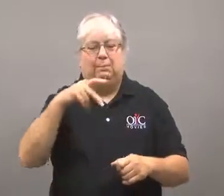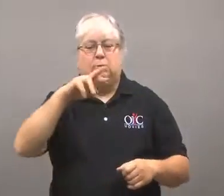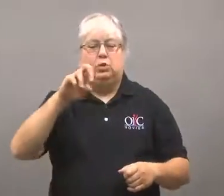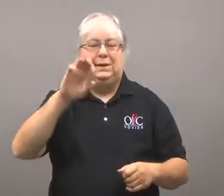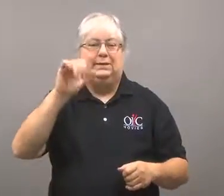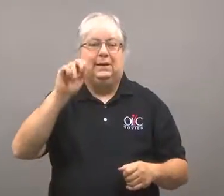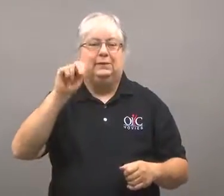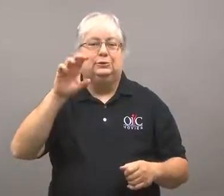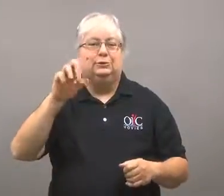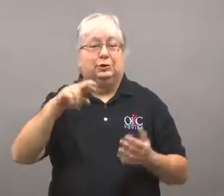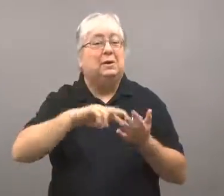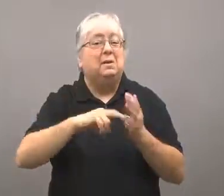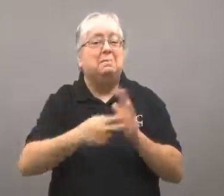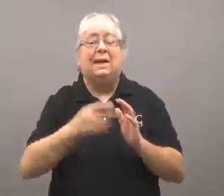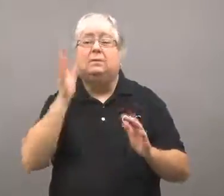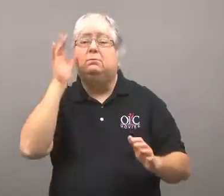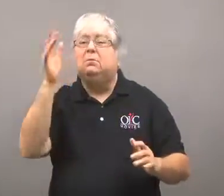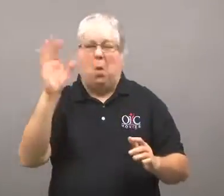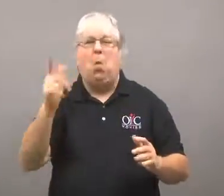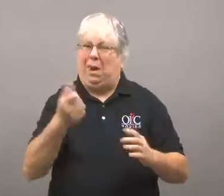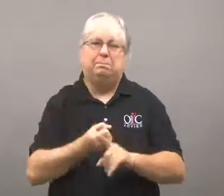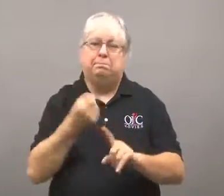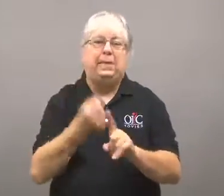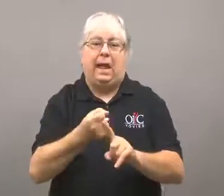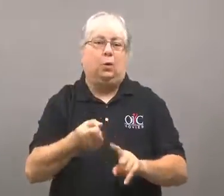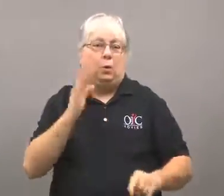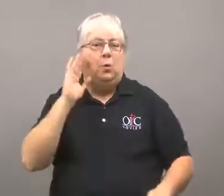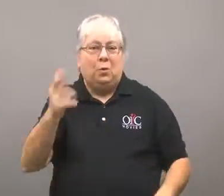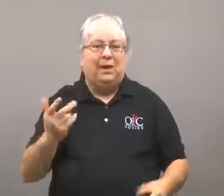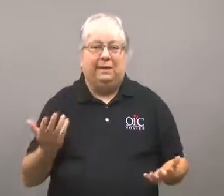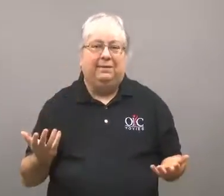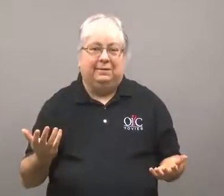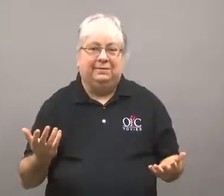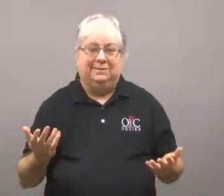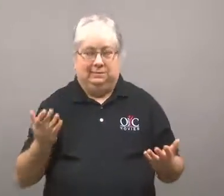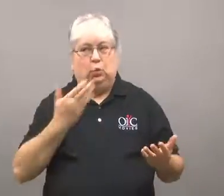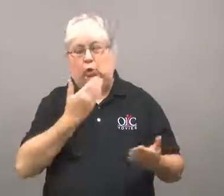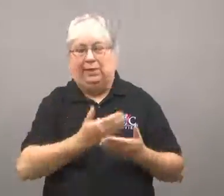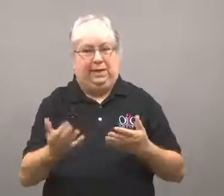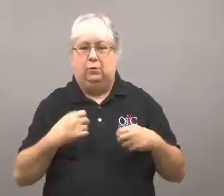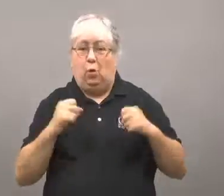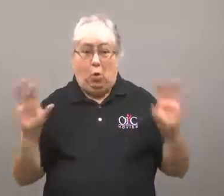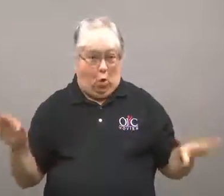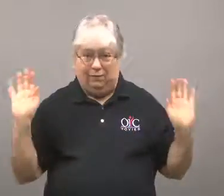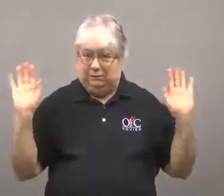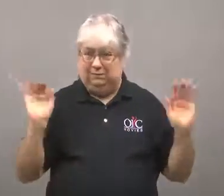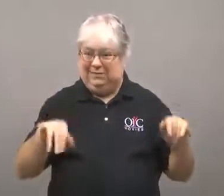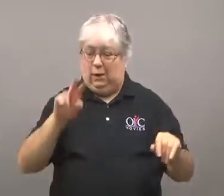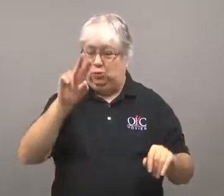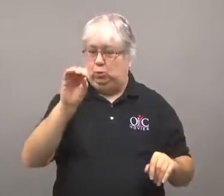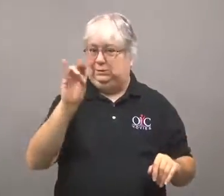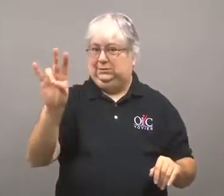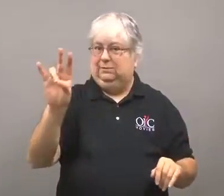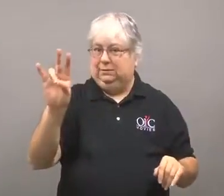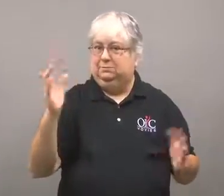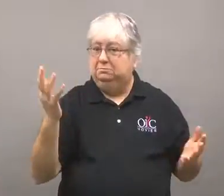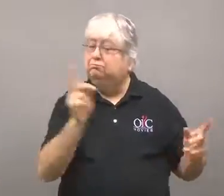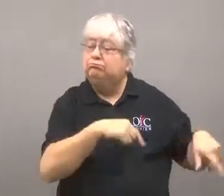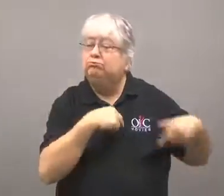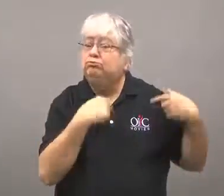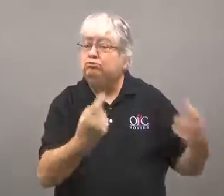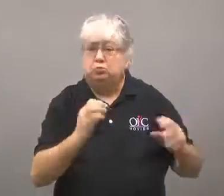So I went ahead and got a double mastectomy. It was a good thing, too. They found more cancer, and both sides were full of precancerous cells.